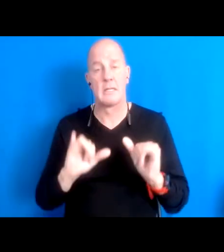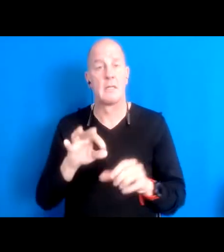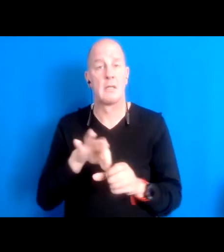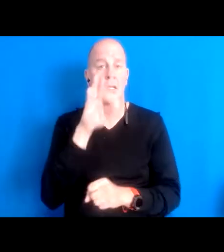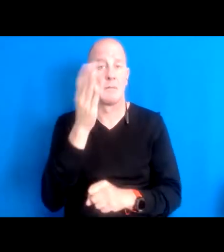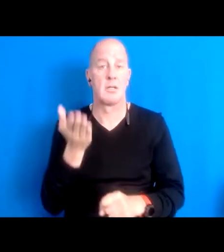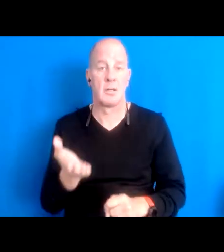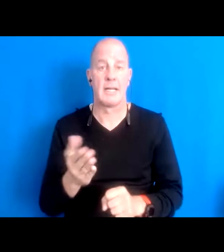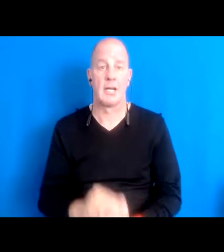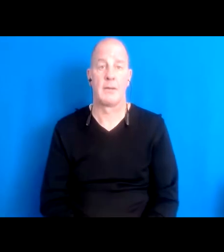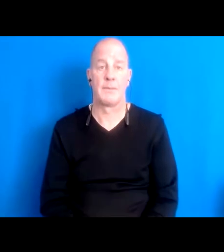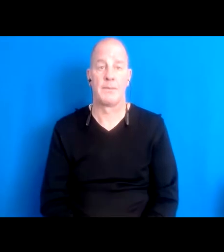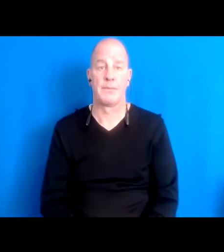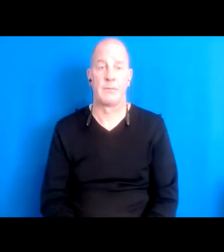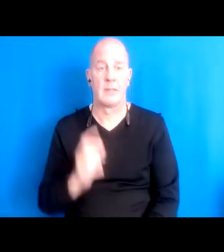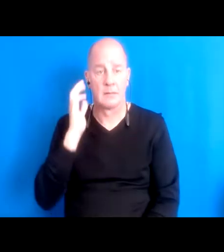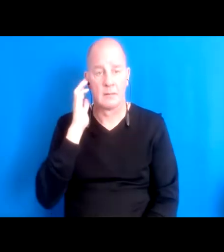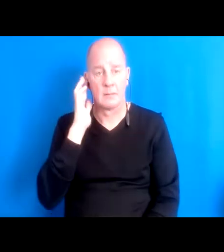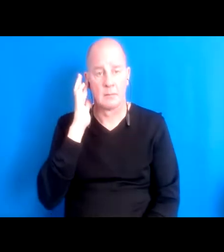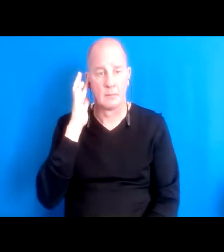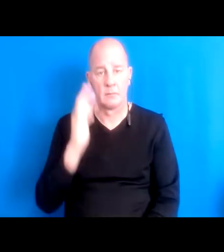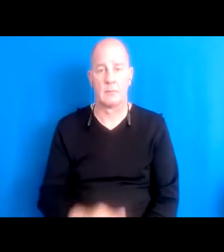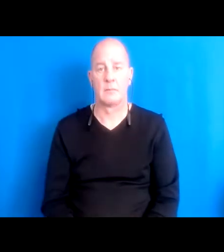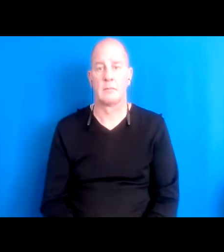15:51:10 spirit, and are void of it.